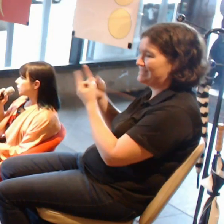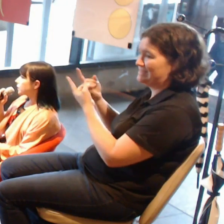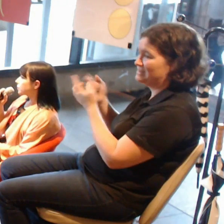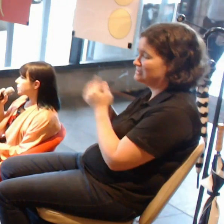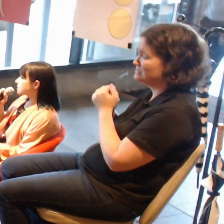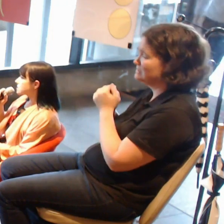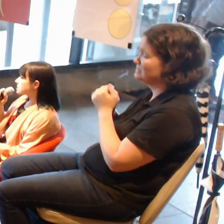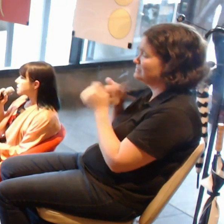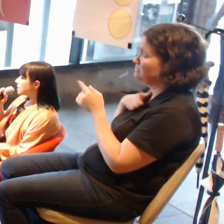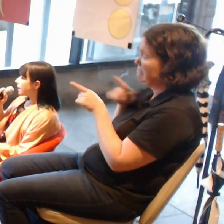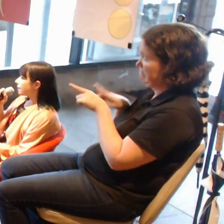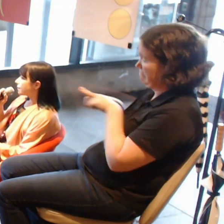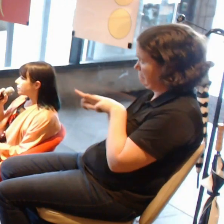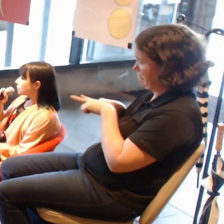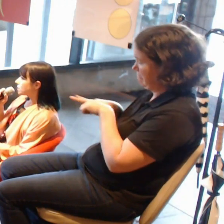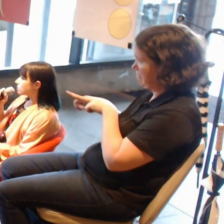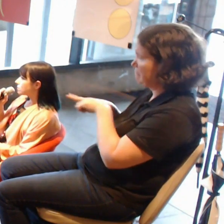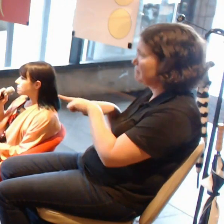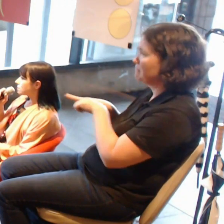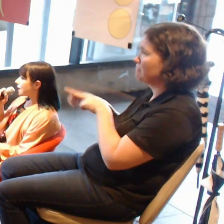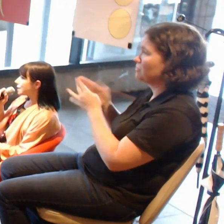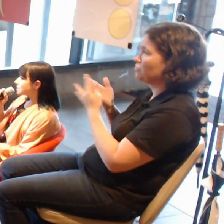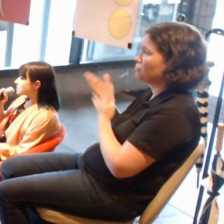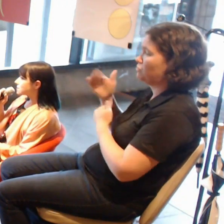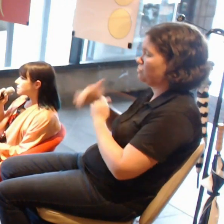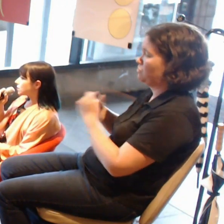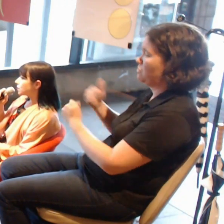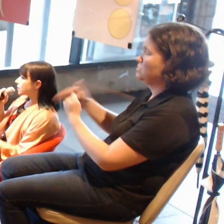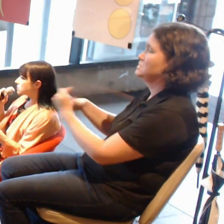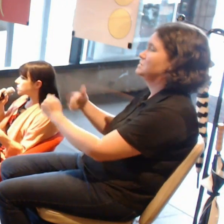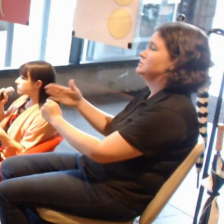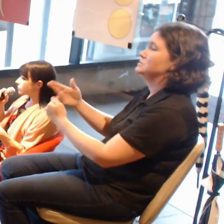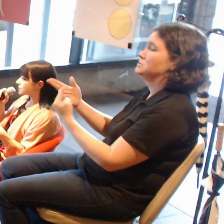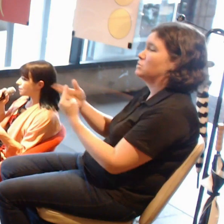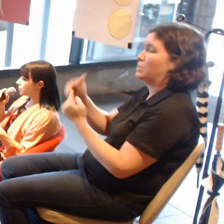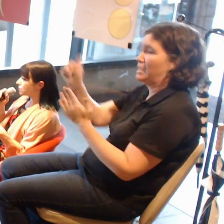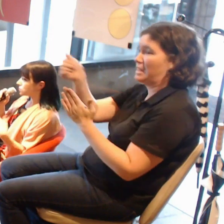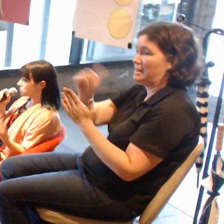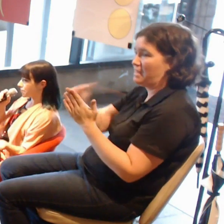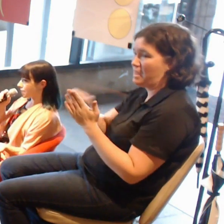With artists who are commissioned, for example, we talk about acquiring a work for